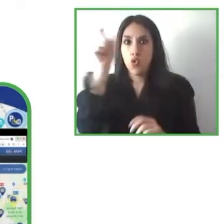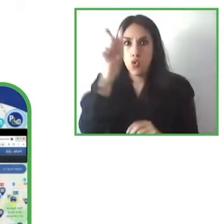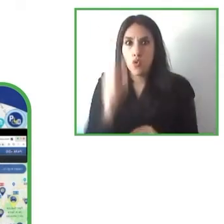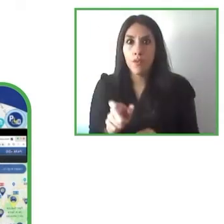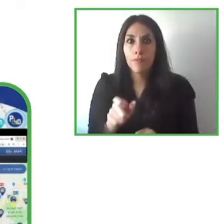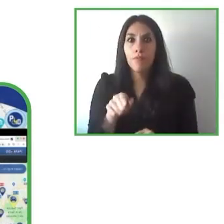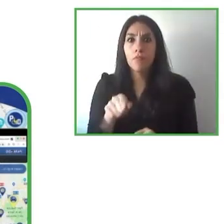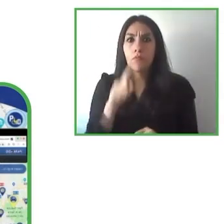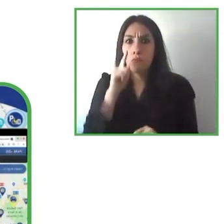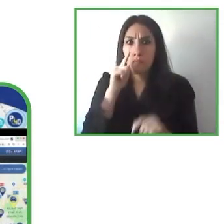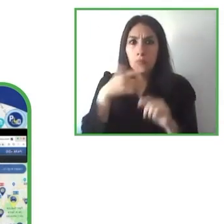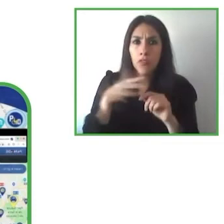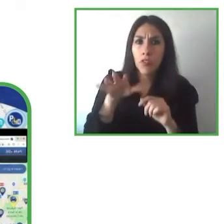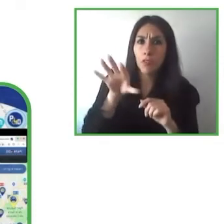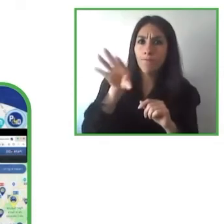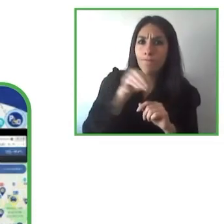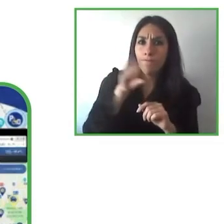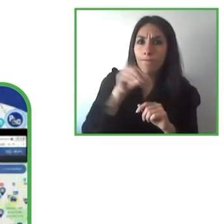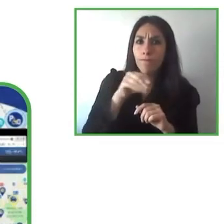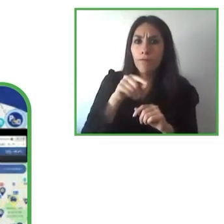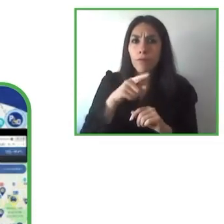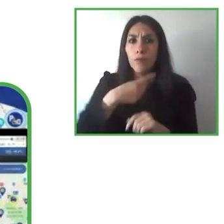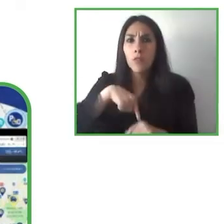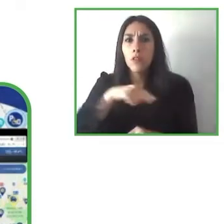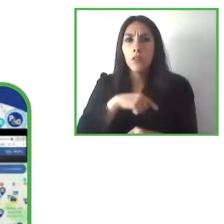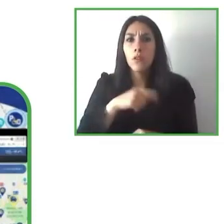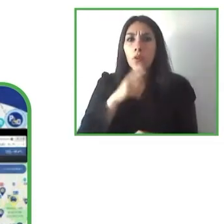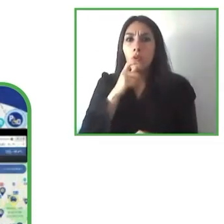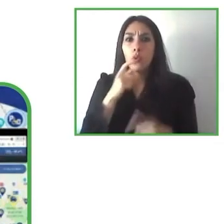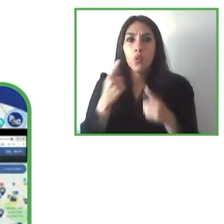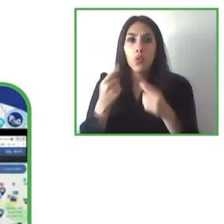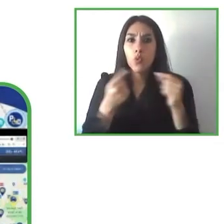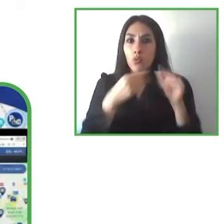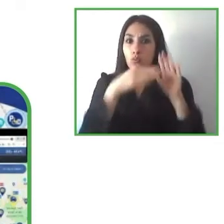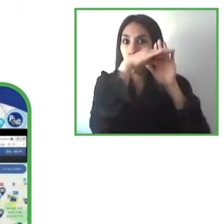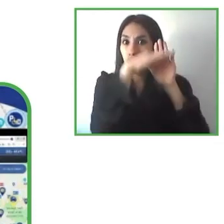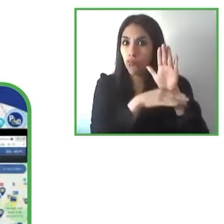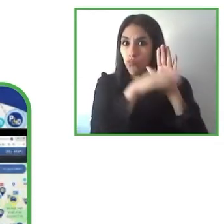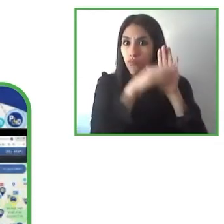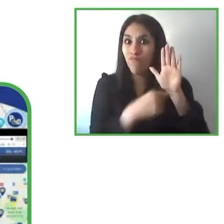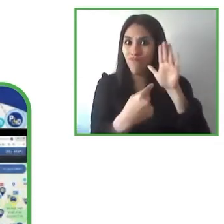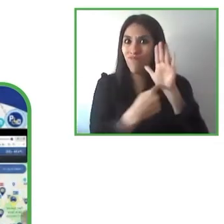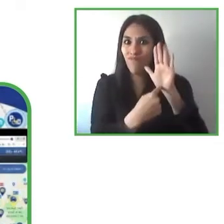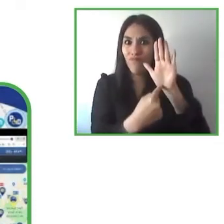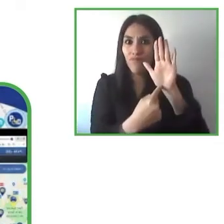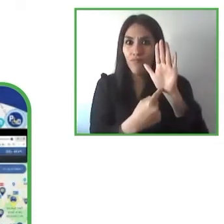we have a patented solution for these and we may export this to other countries.